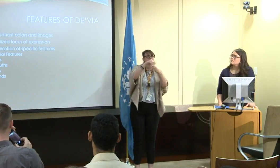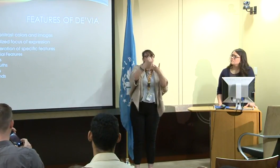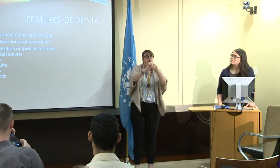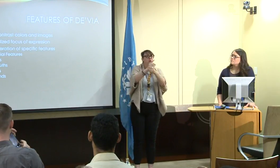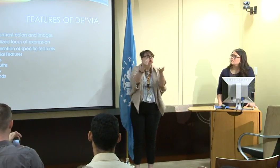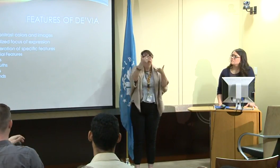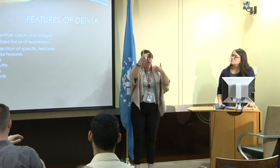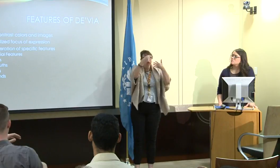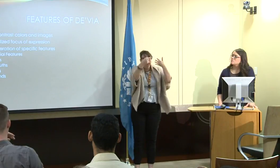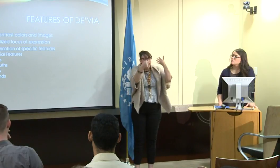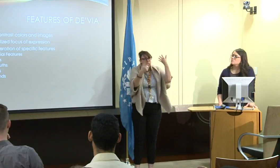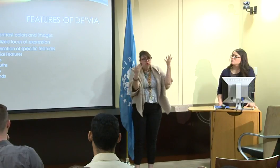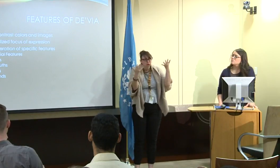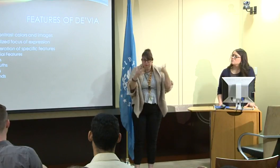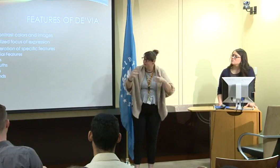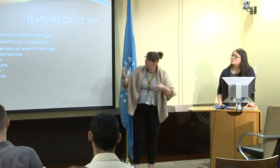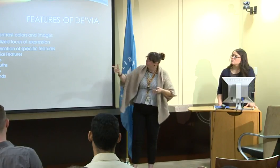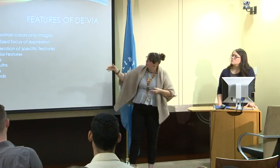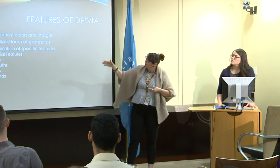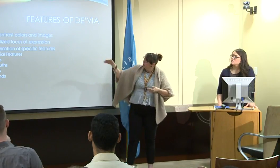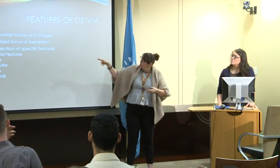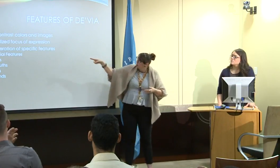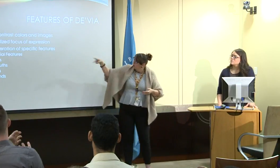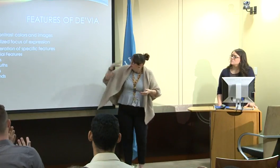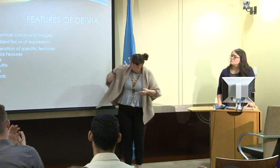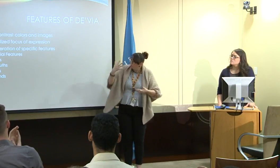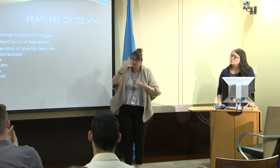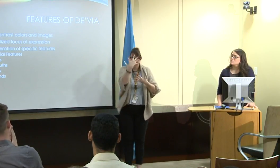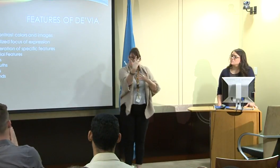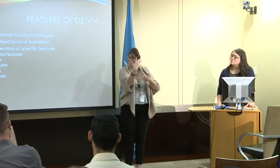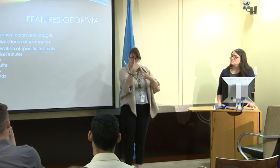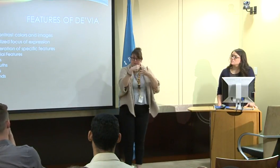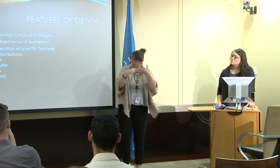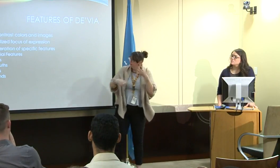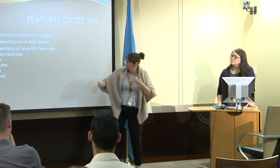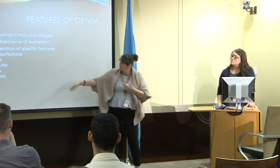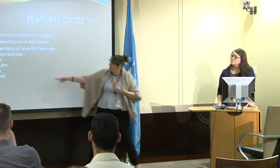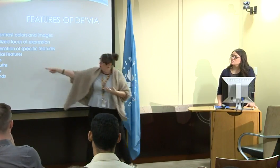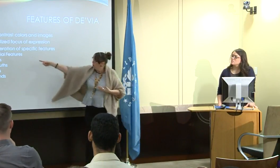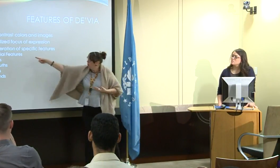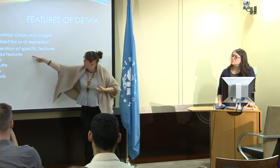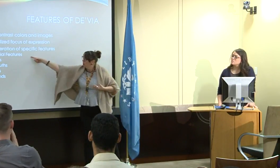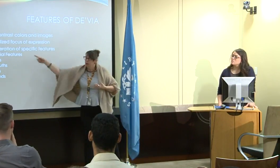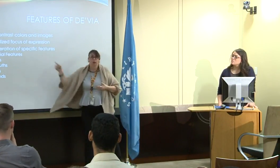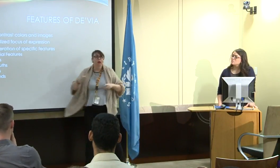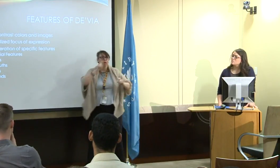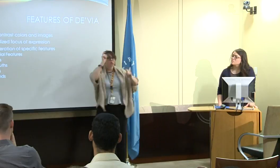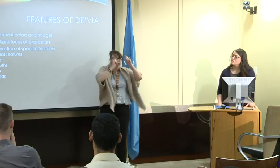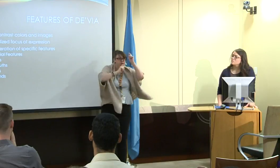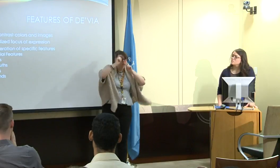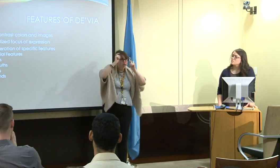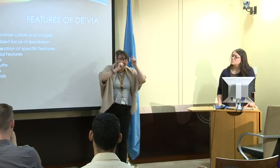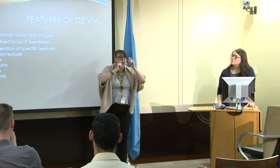So there are many components of De'VIA, and these are listed here: